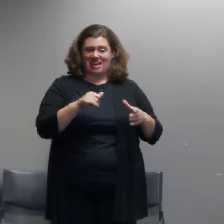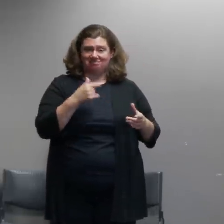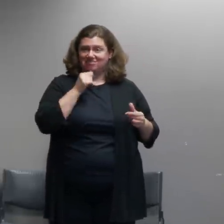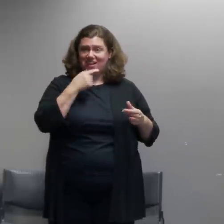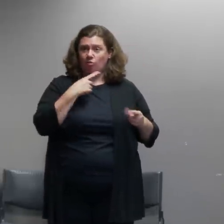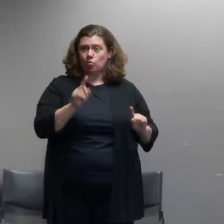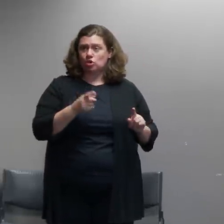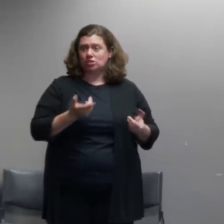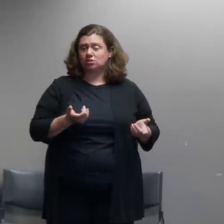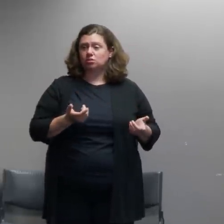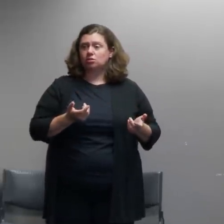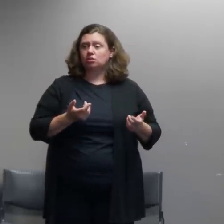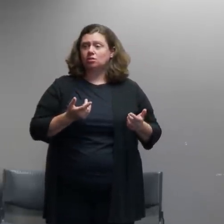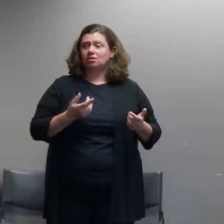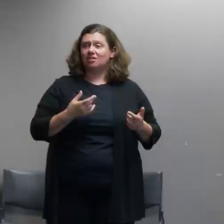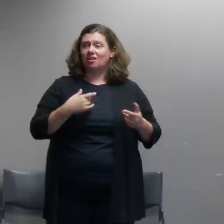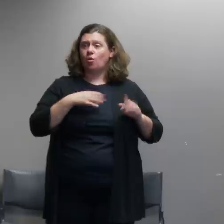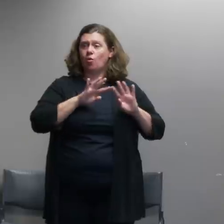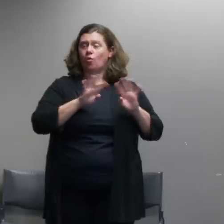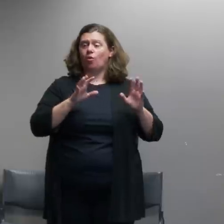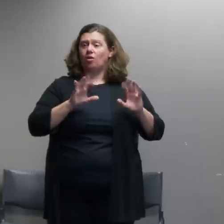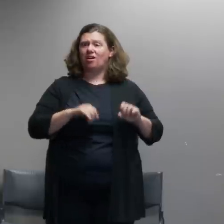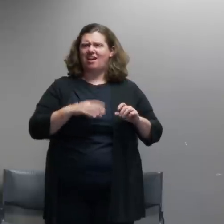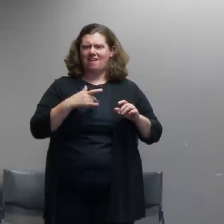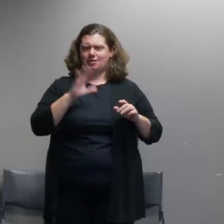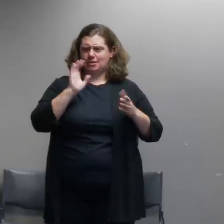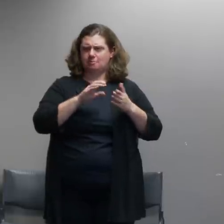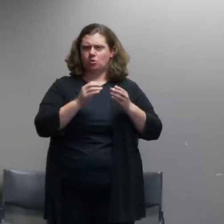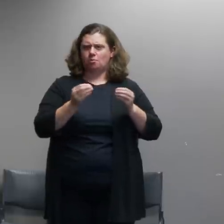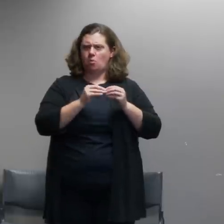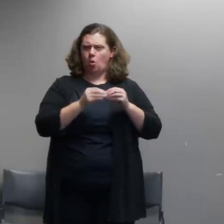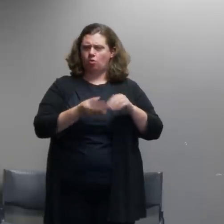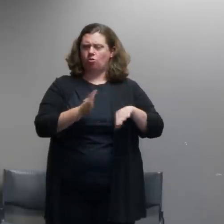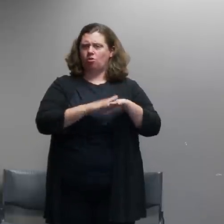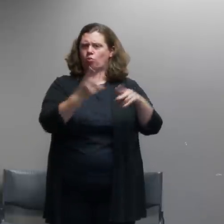in a lot of of issues for us and